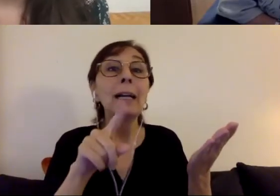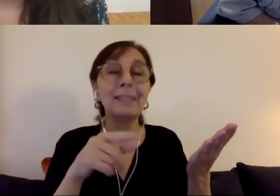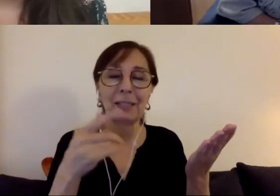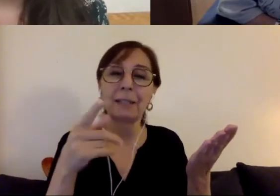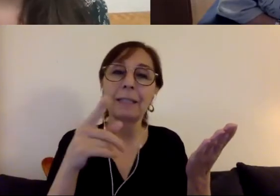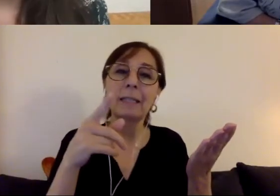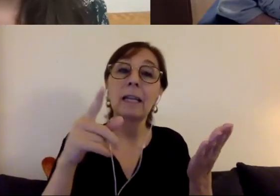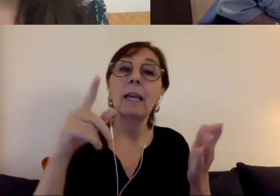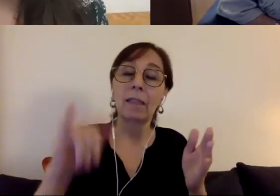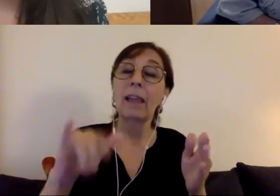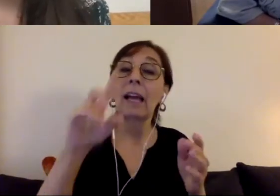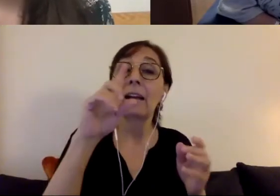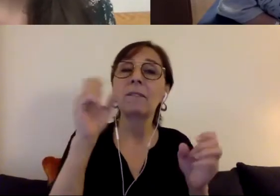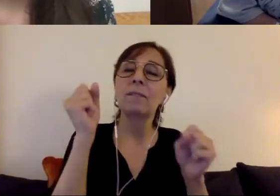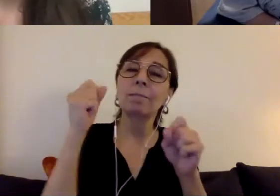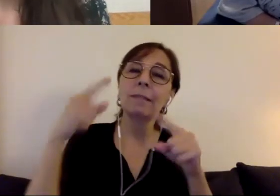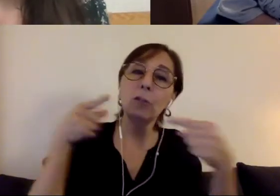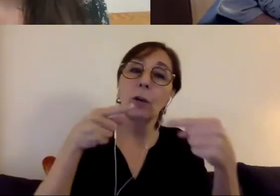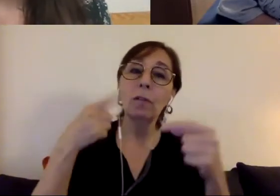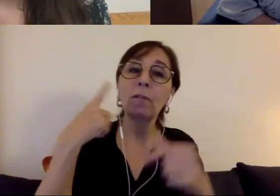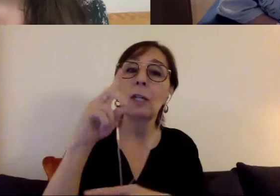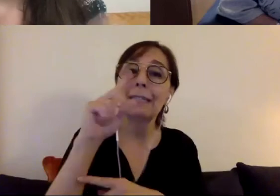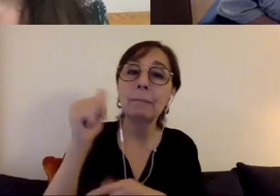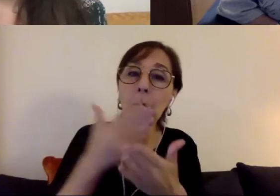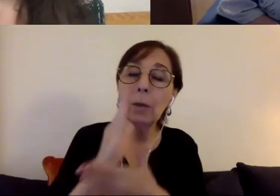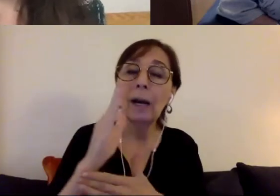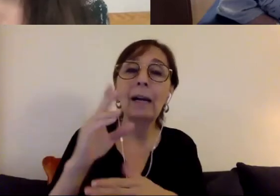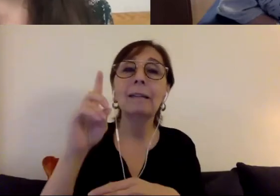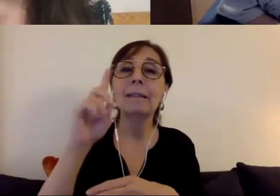for disability rights and disability justice evolve over the course of your